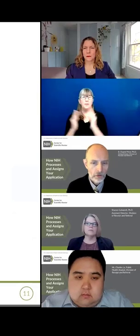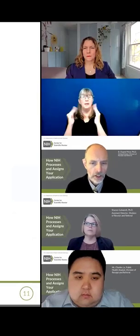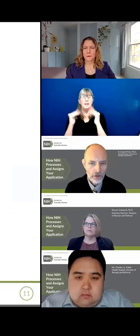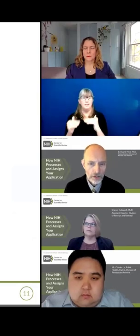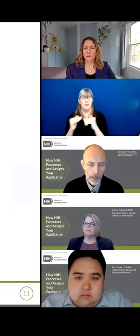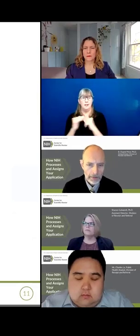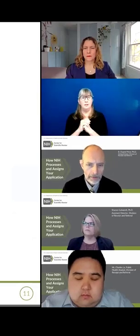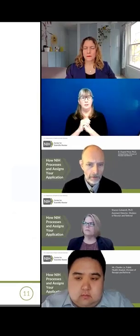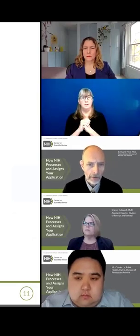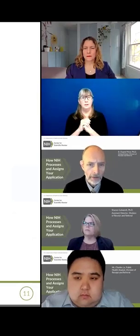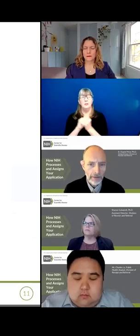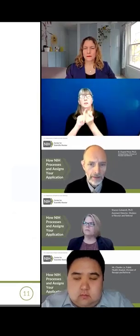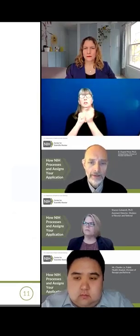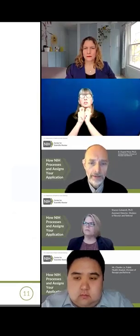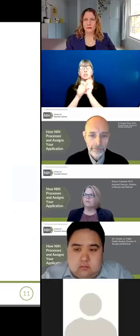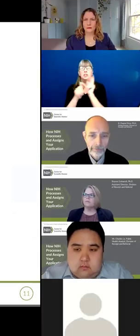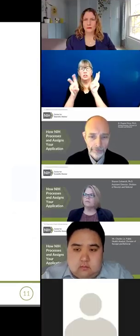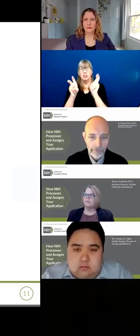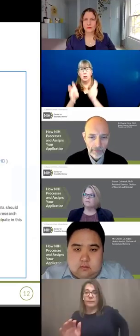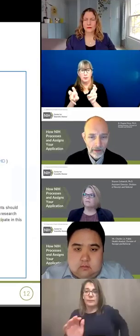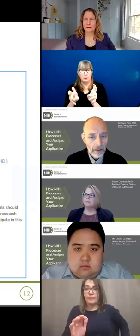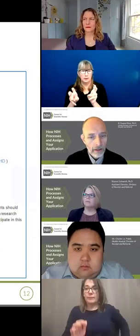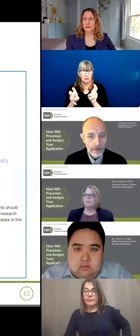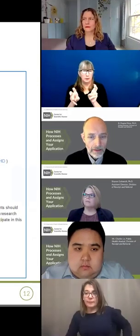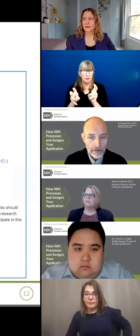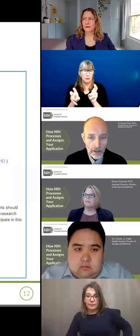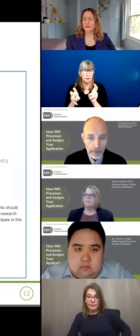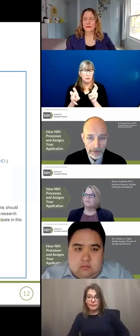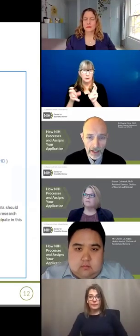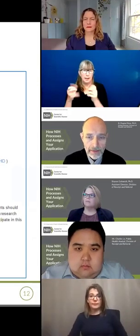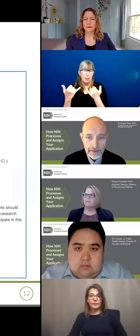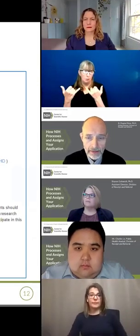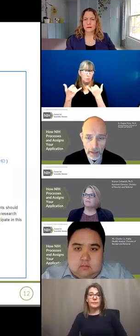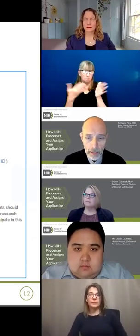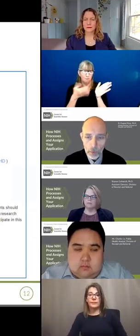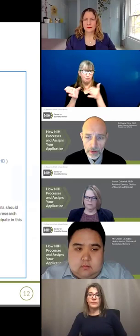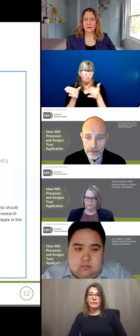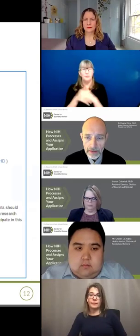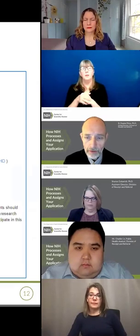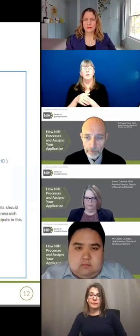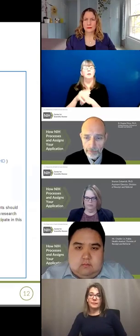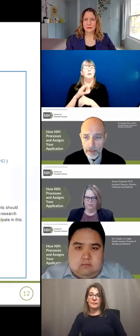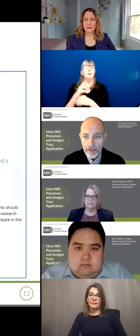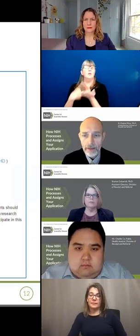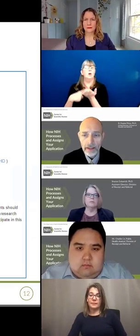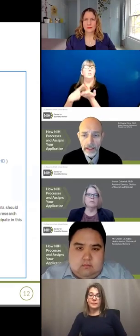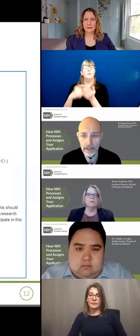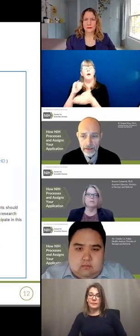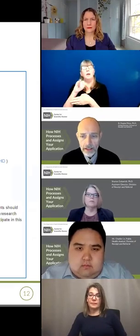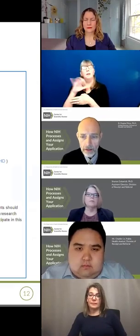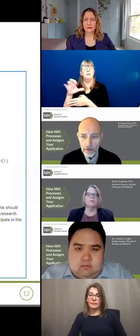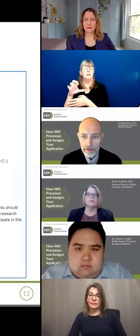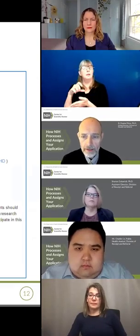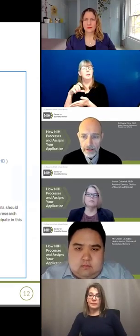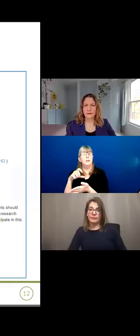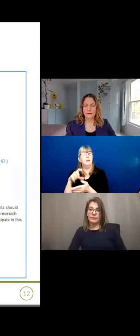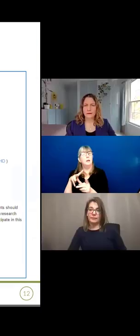So changing topics a little bit. Next slide. Let's talk about the IC assignment in more detail. The key thing here is that the IC